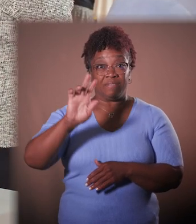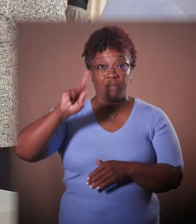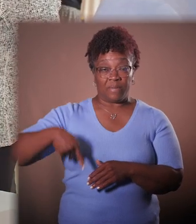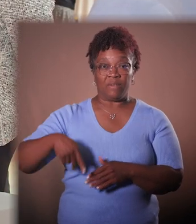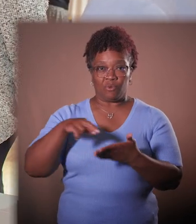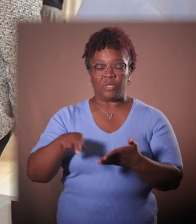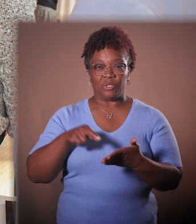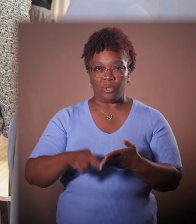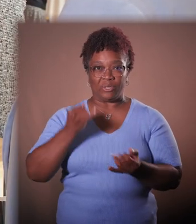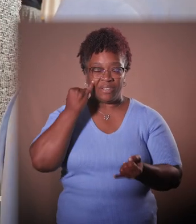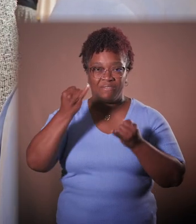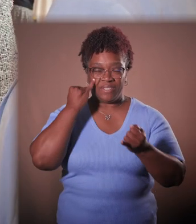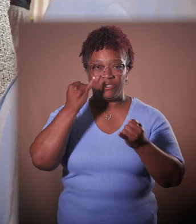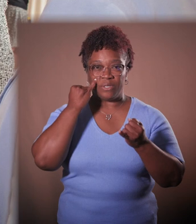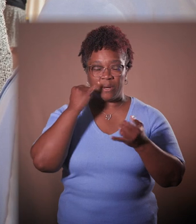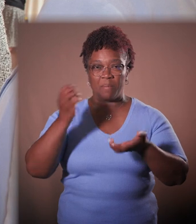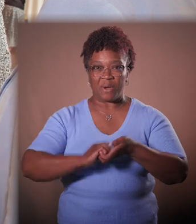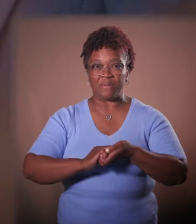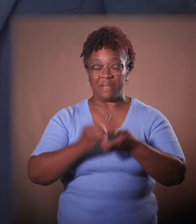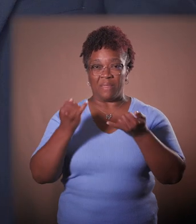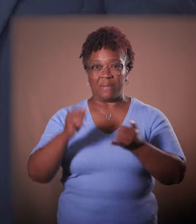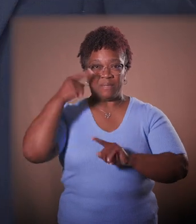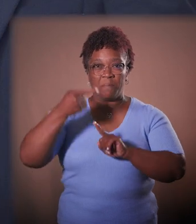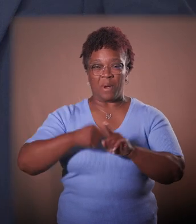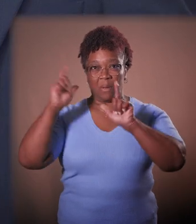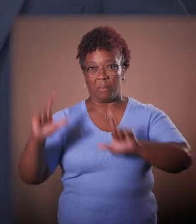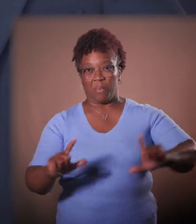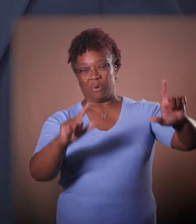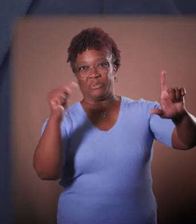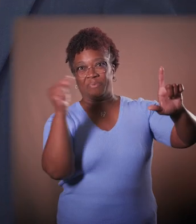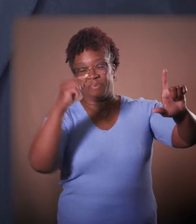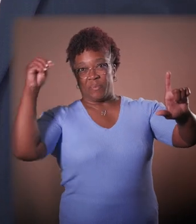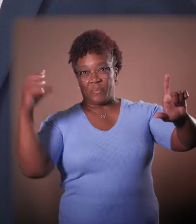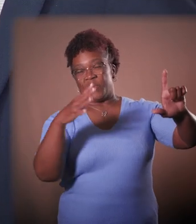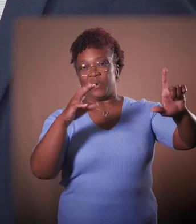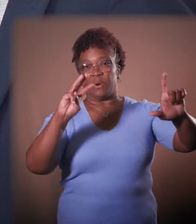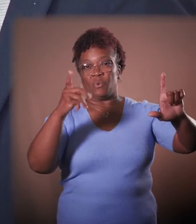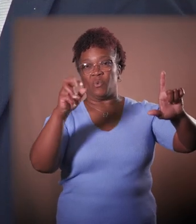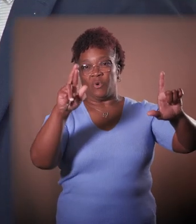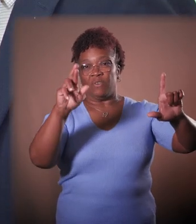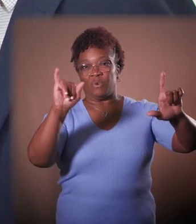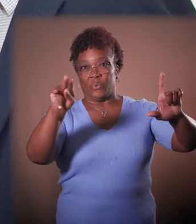who is this month's Portrait of a Wolverine. But rather than me talking about her,